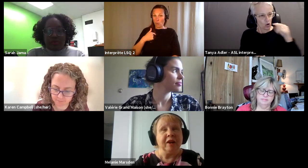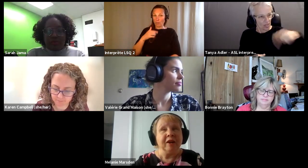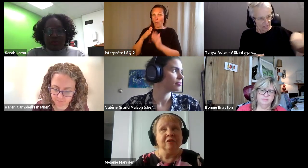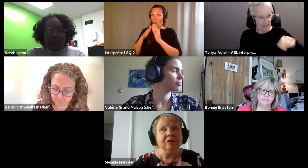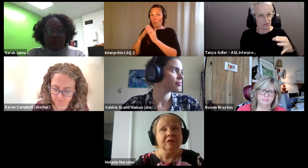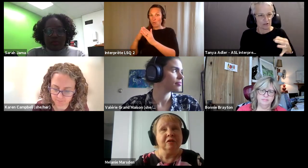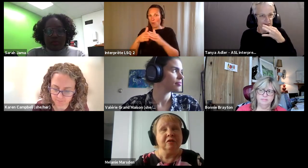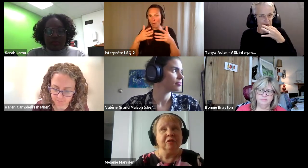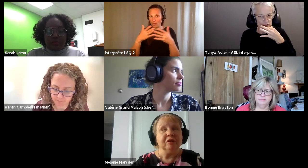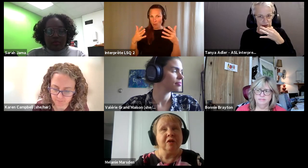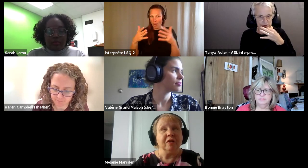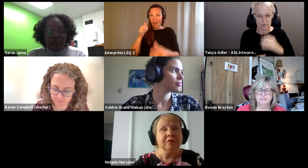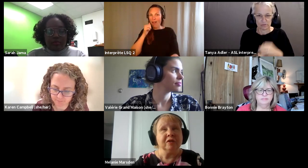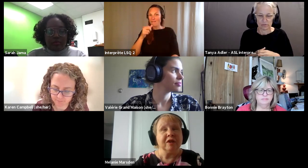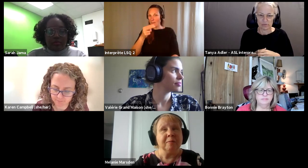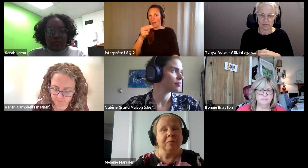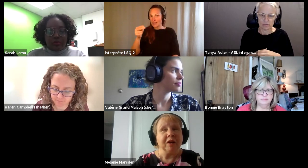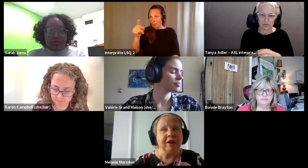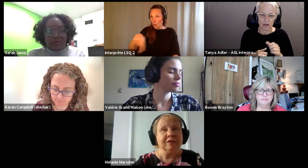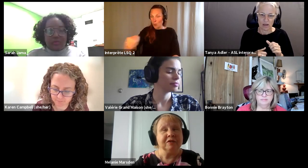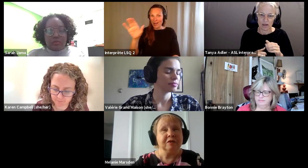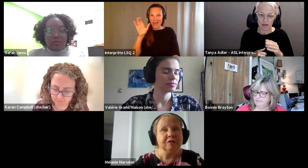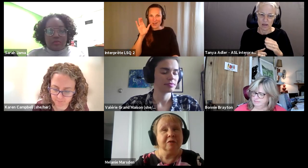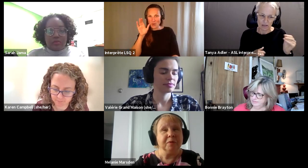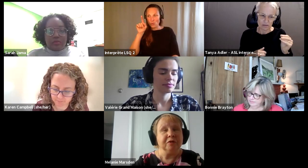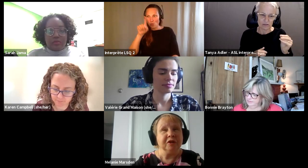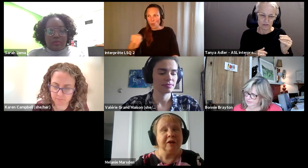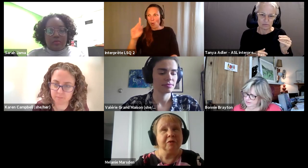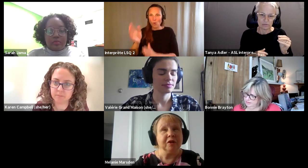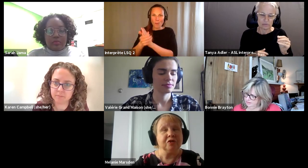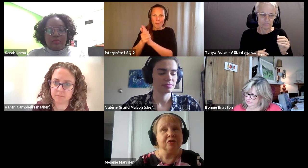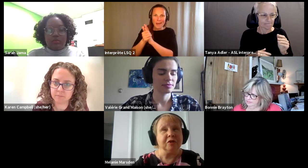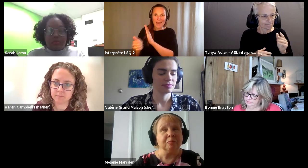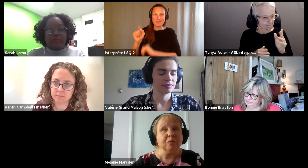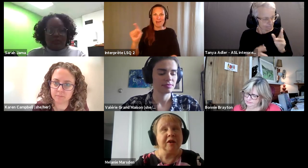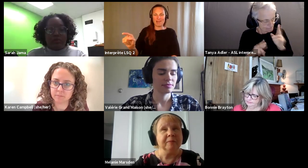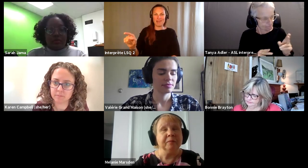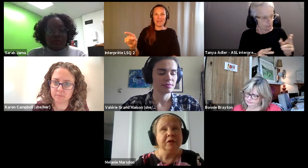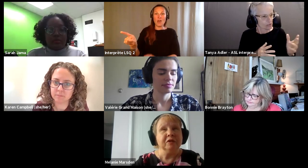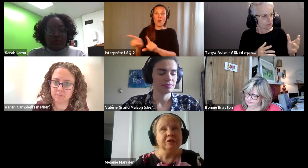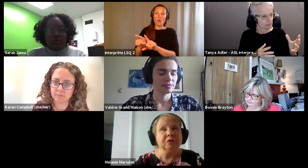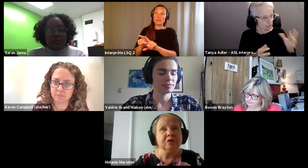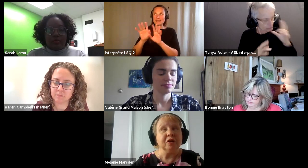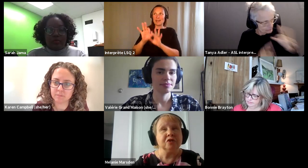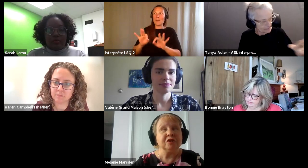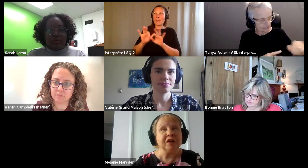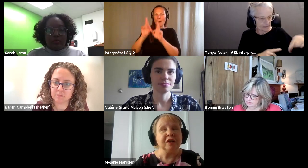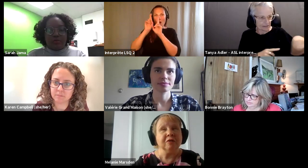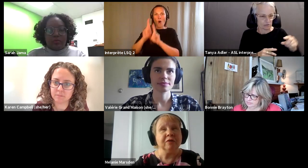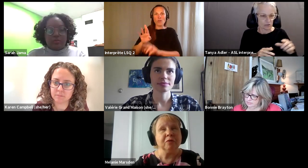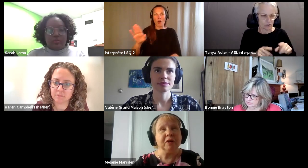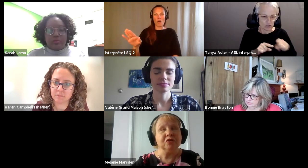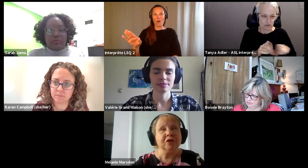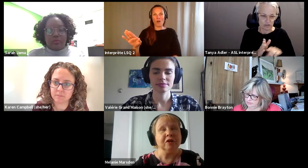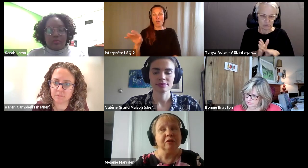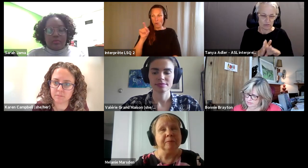Melanie Marsden: And you need to honor them as you're building that relationship right so it's not just taking our information and.